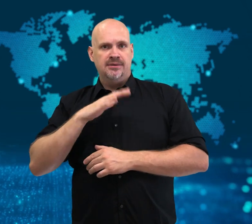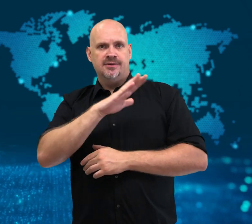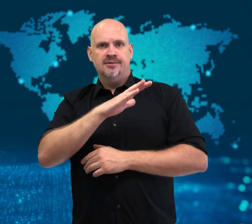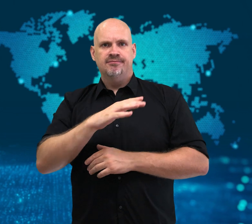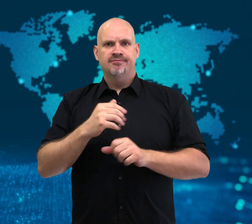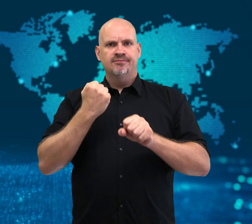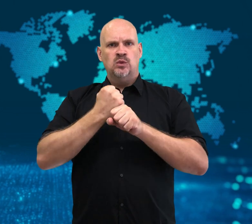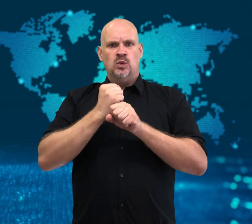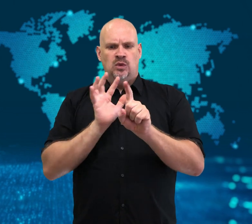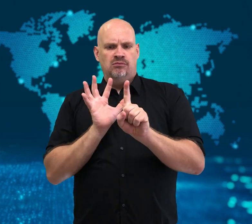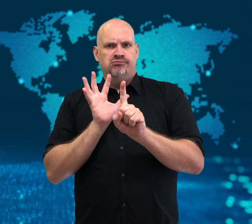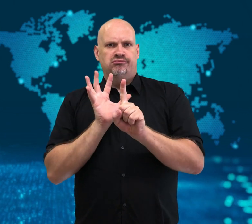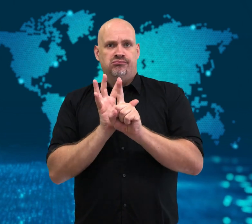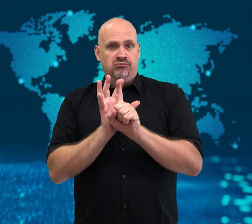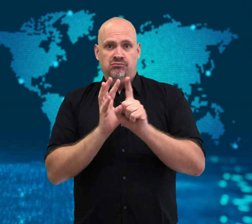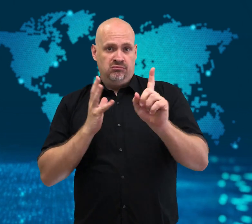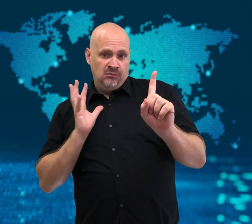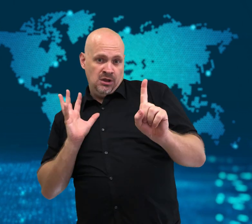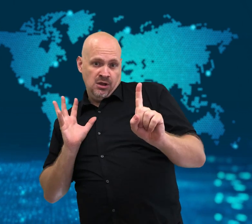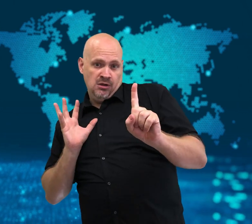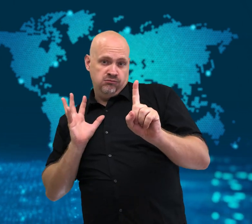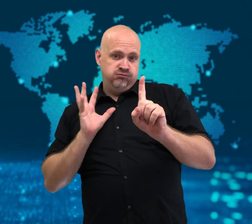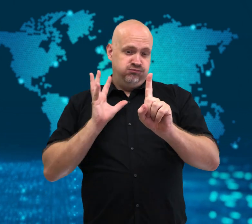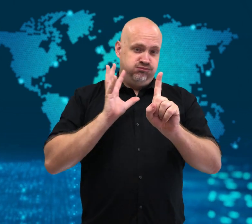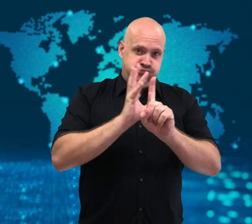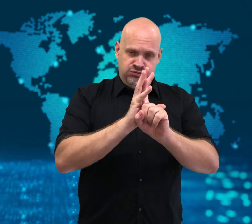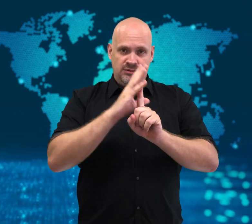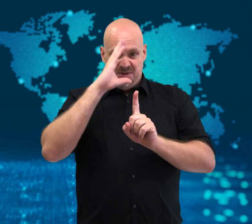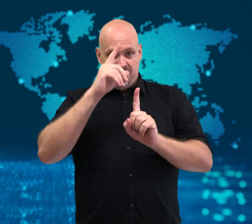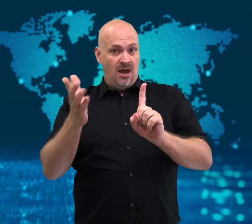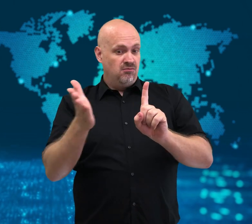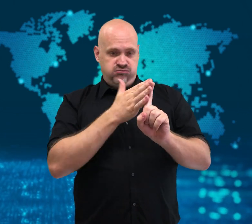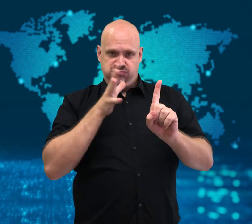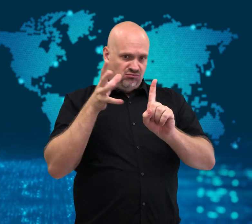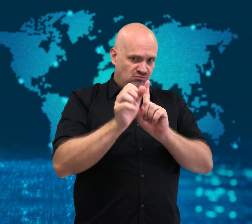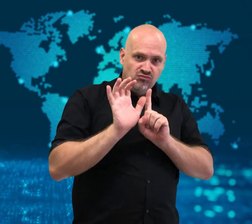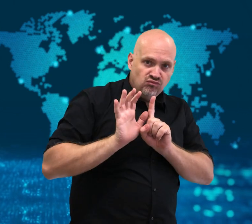reached out to slap Macron in the face.